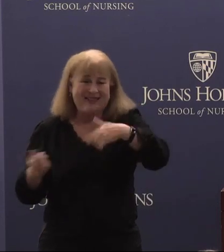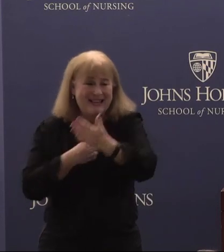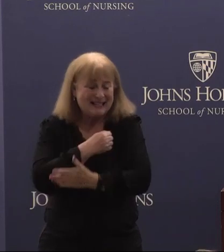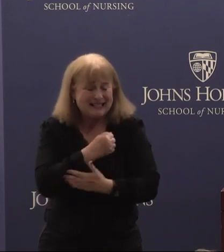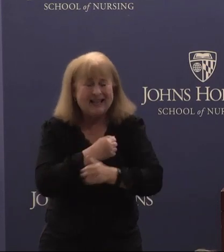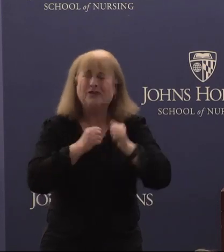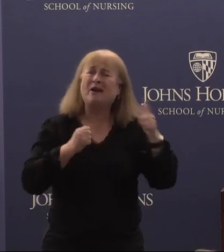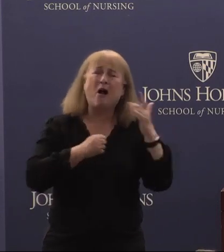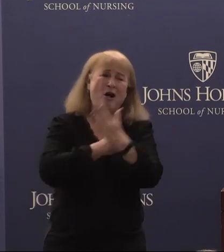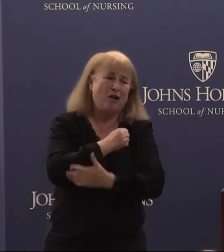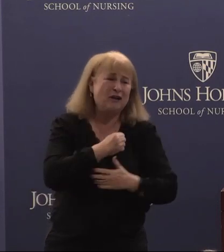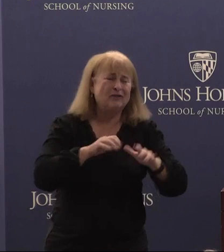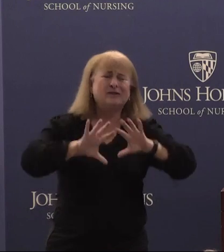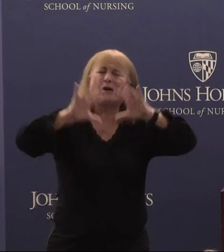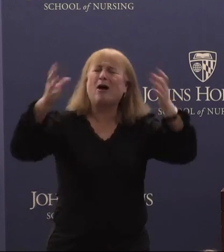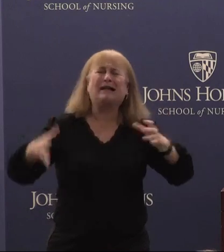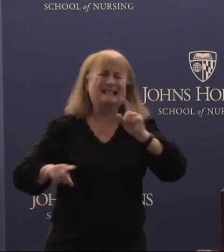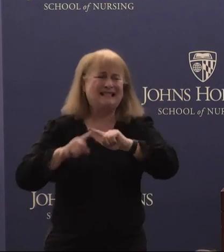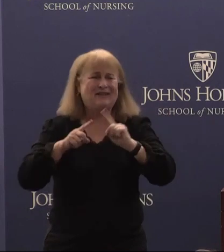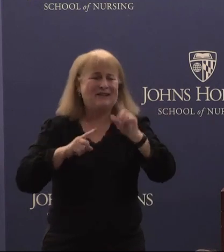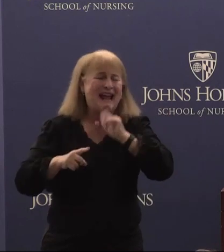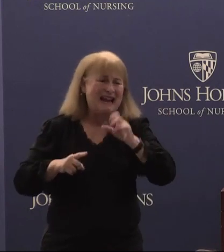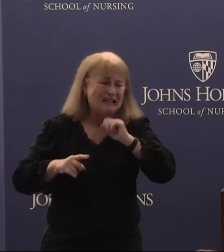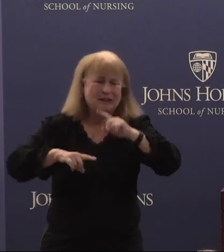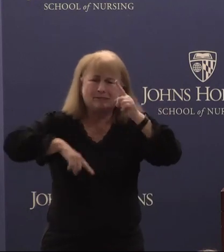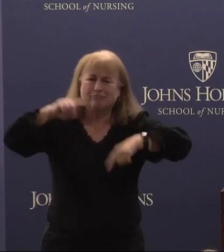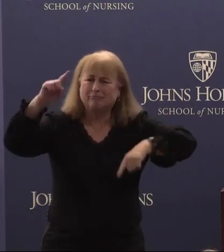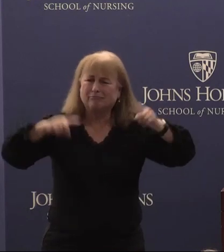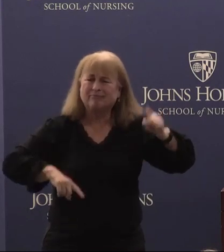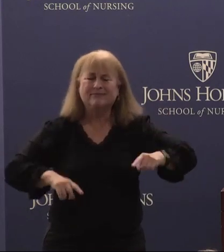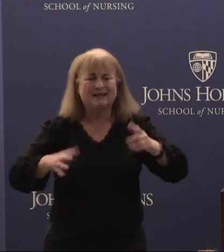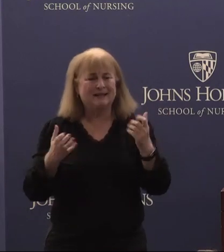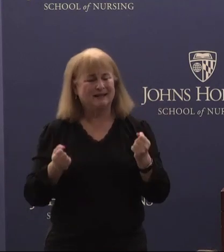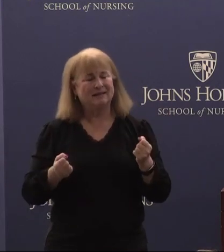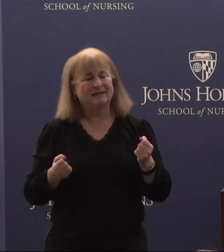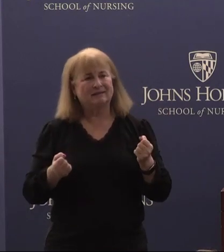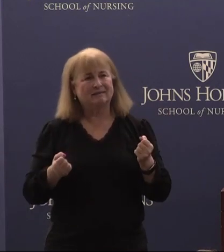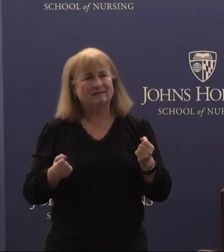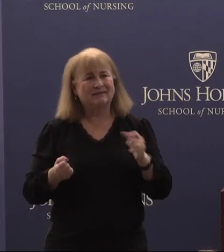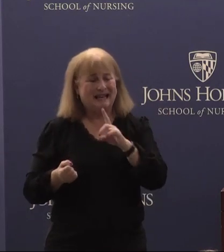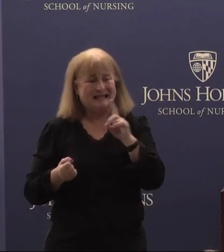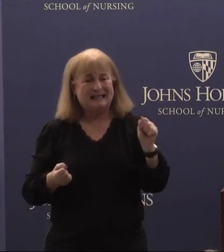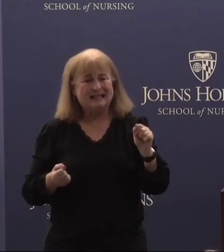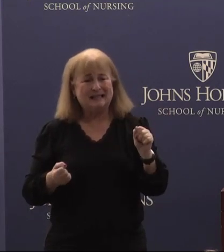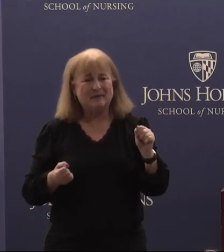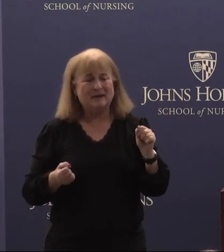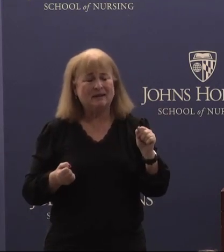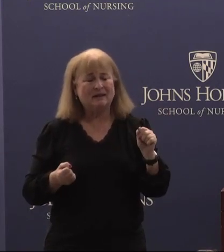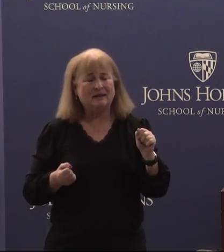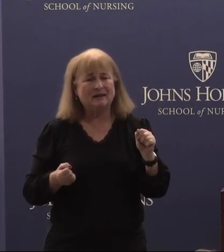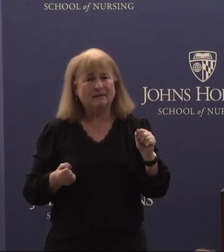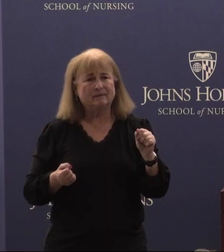countries across all age groups and in so many ways disability is something that is part of